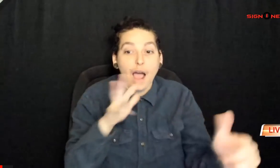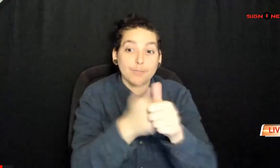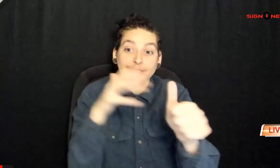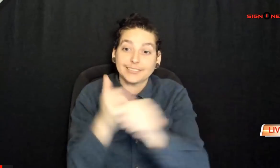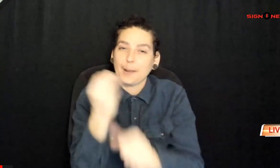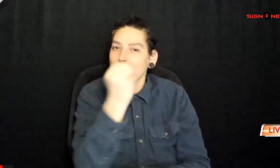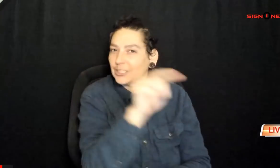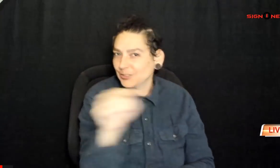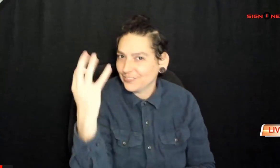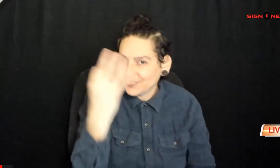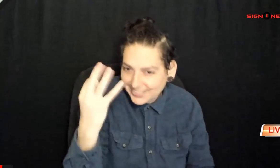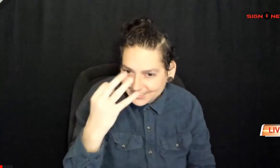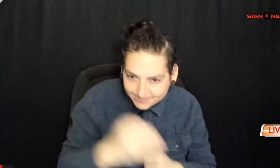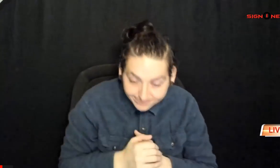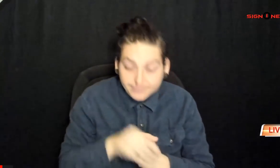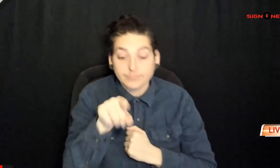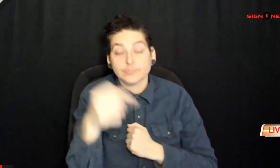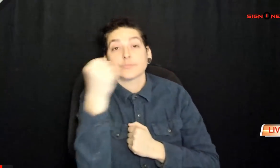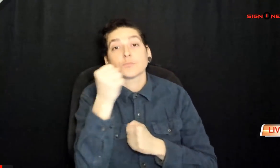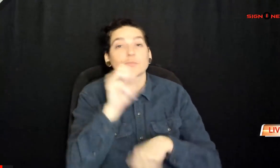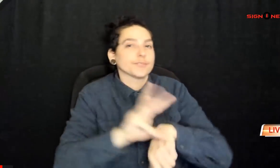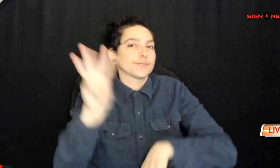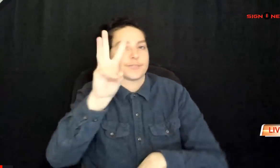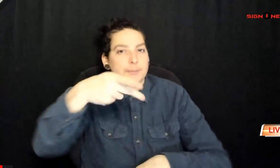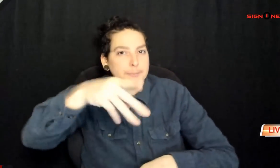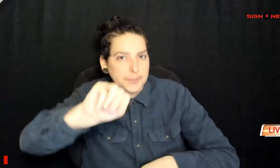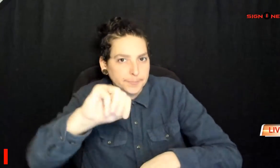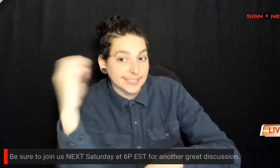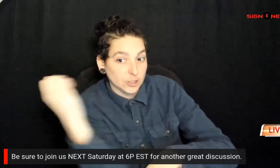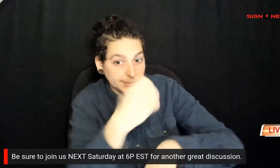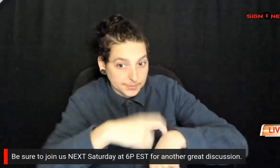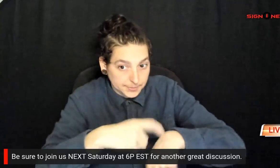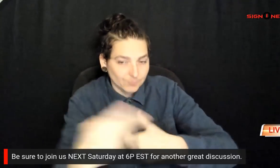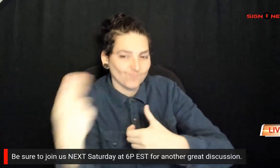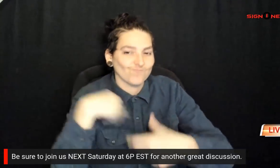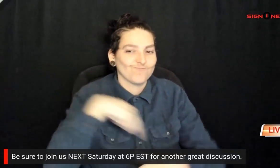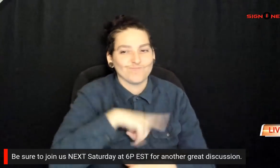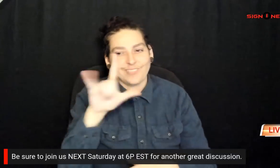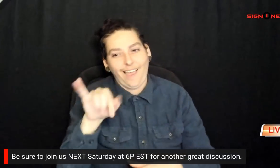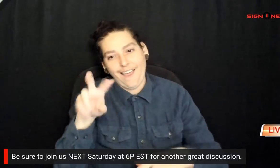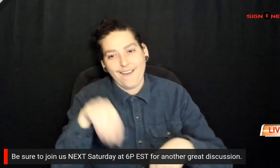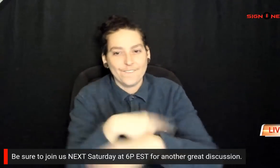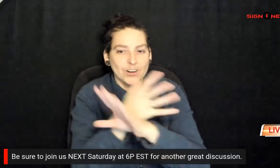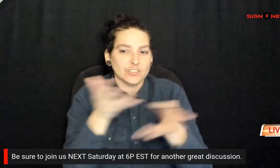will be broadcasting updates Monday through Friday then this Saturday at 6 PM join us